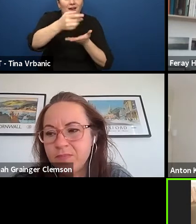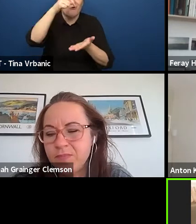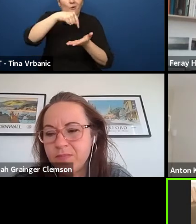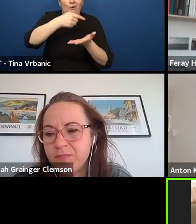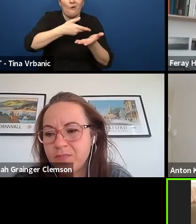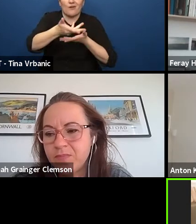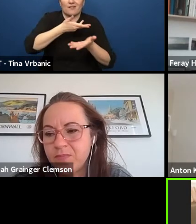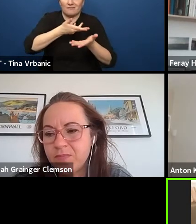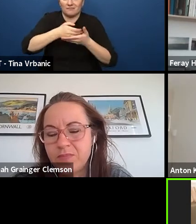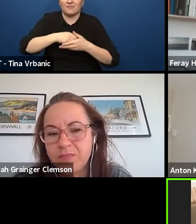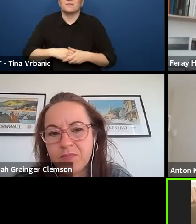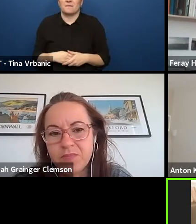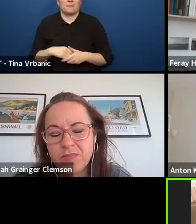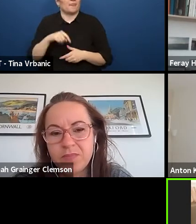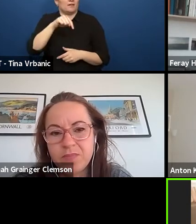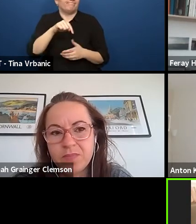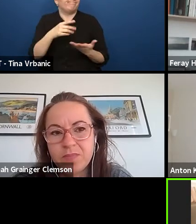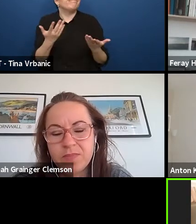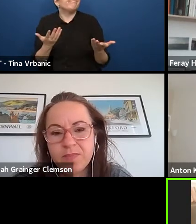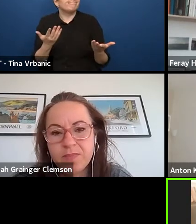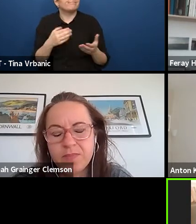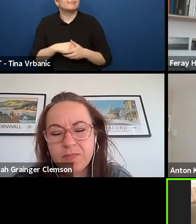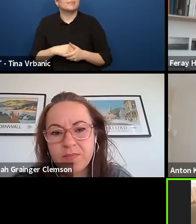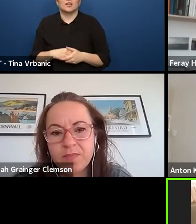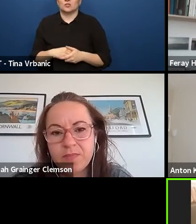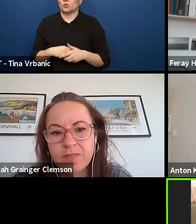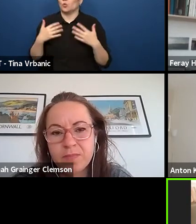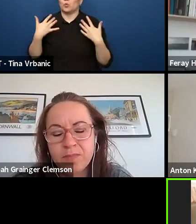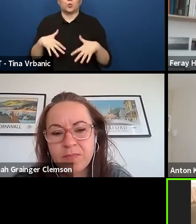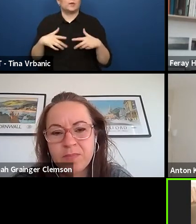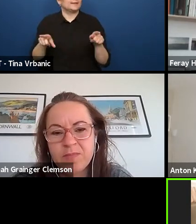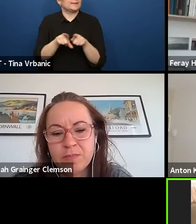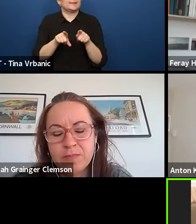I am really strong on this factor